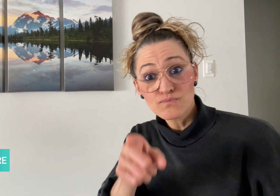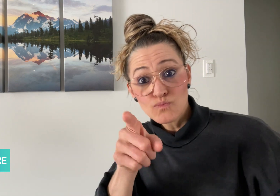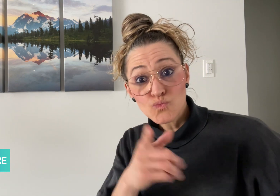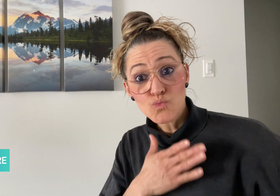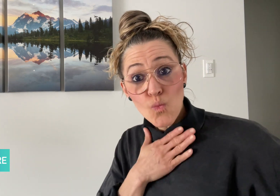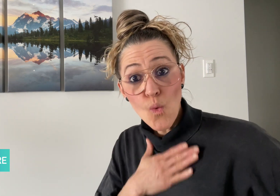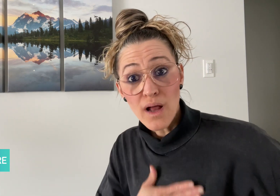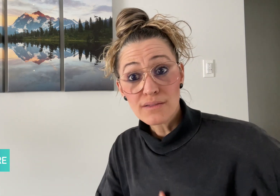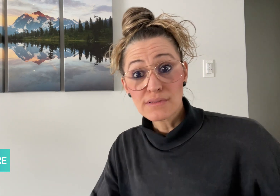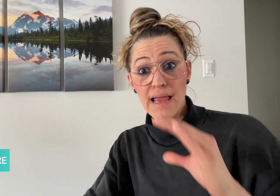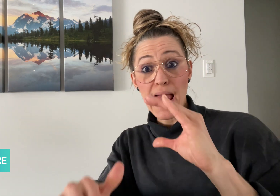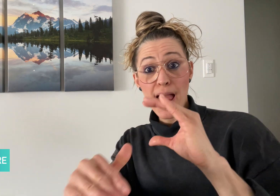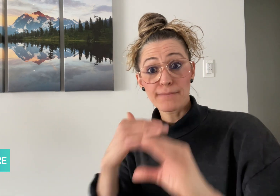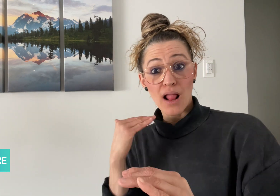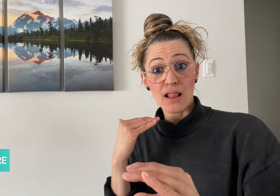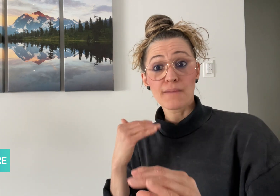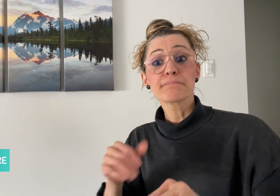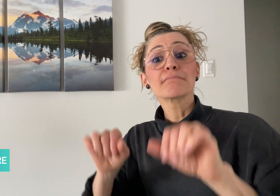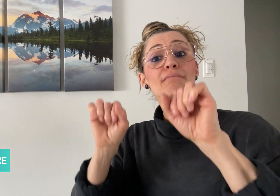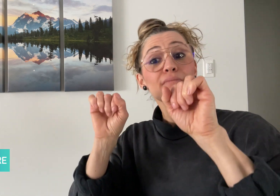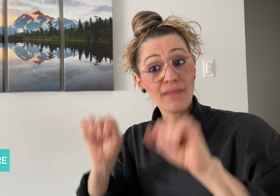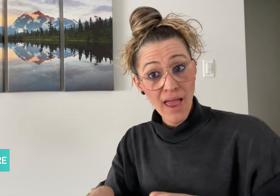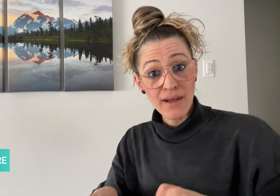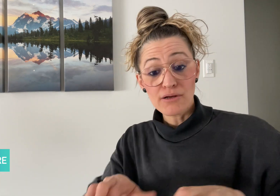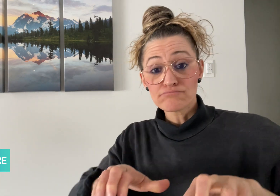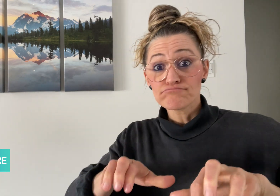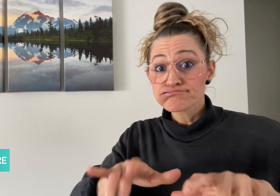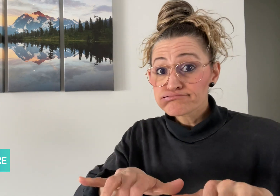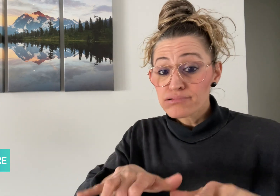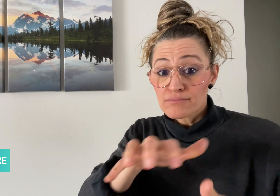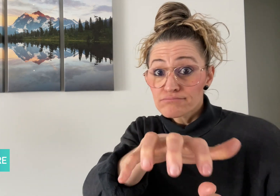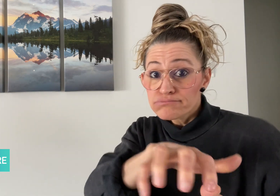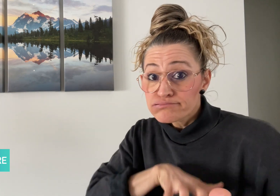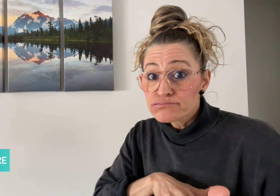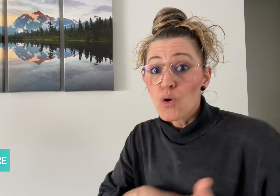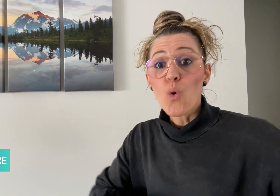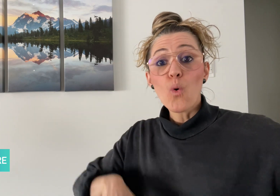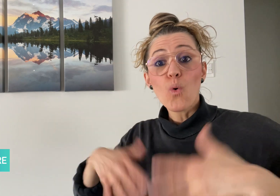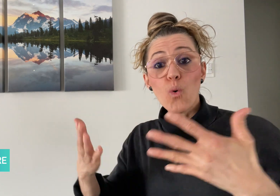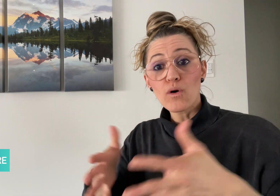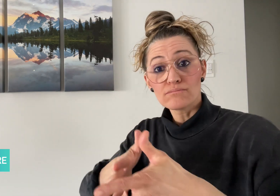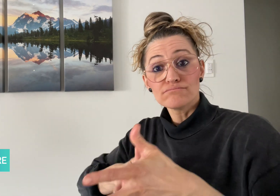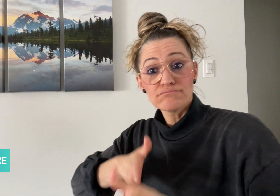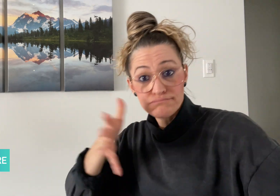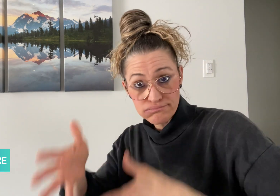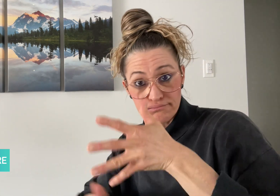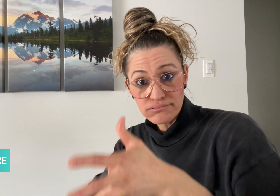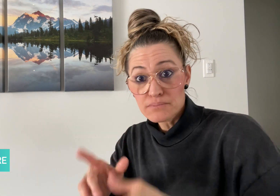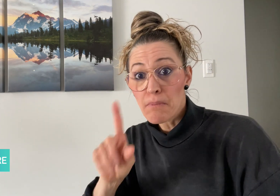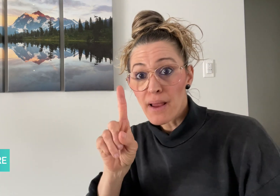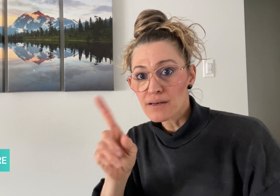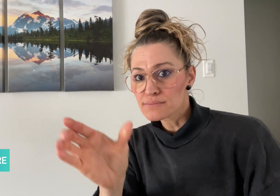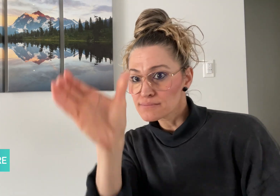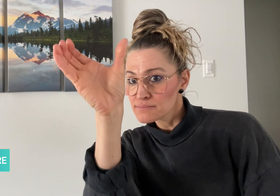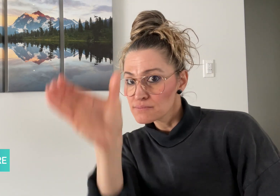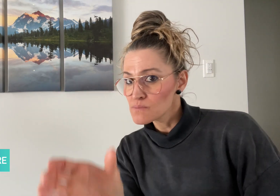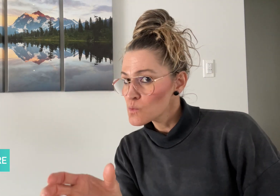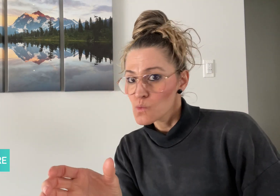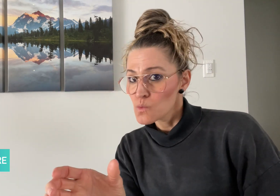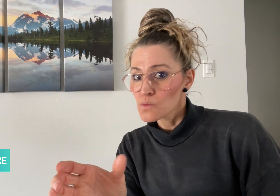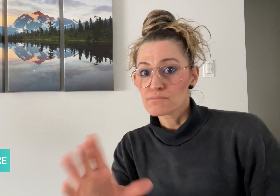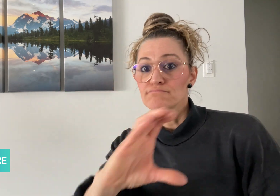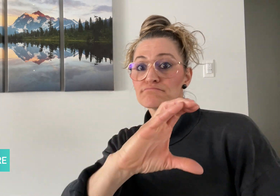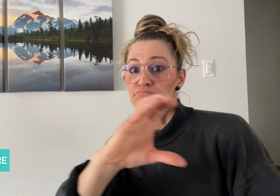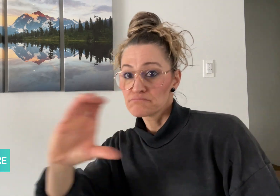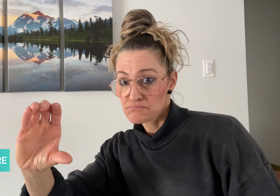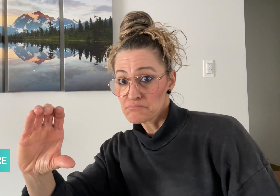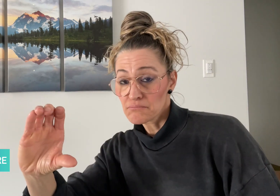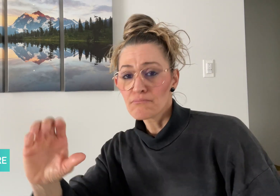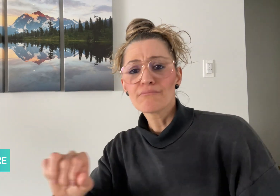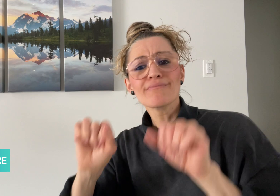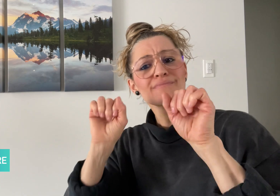You can email your text or video comments